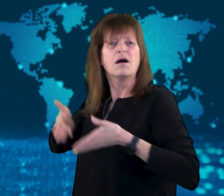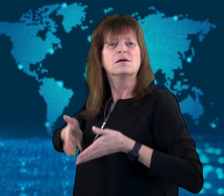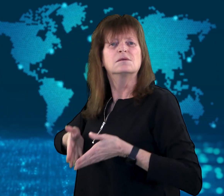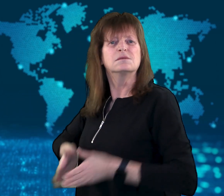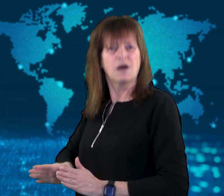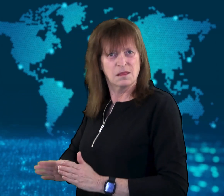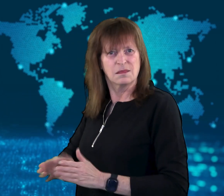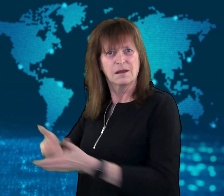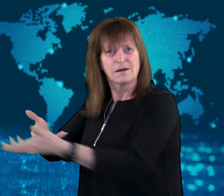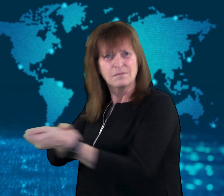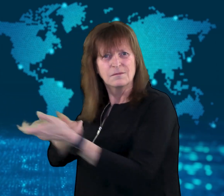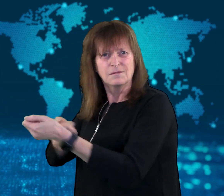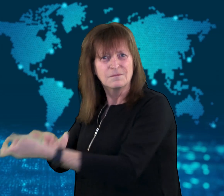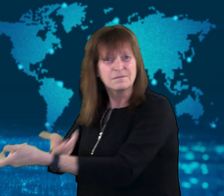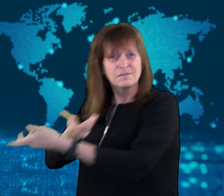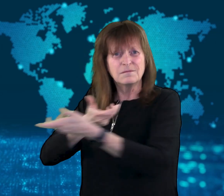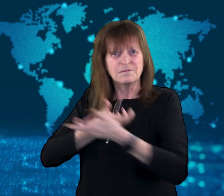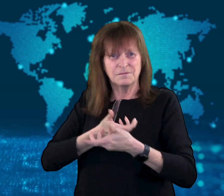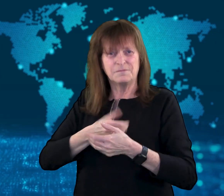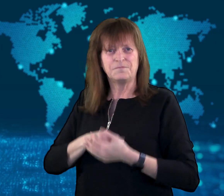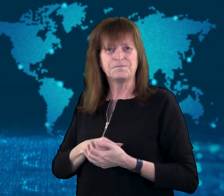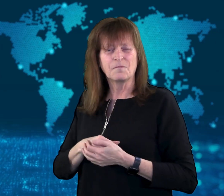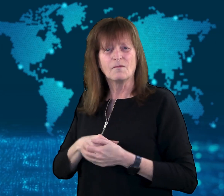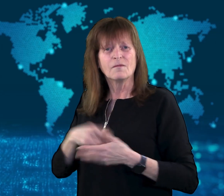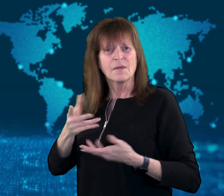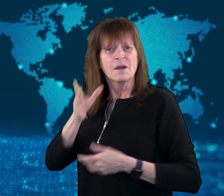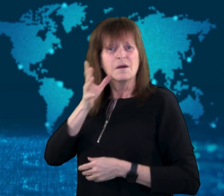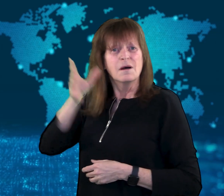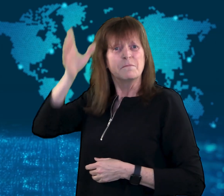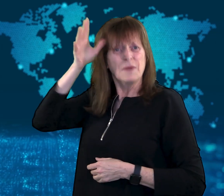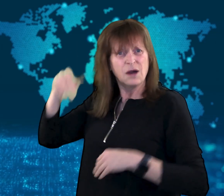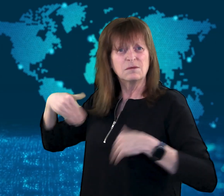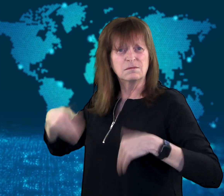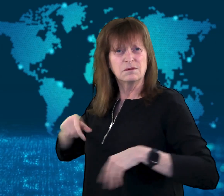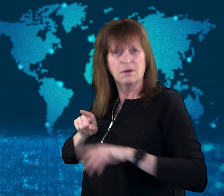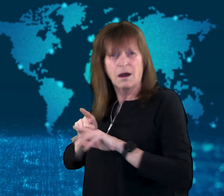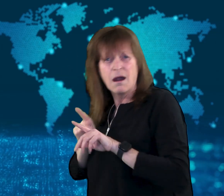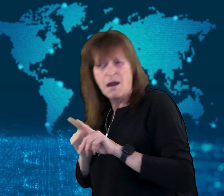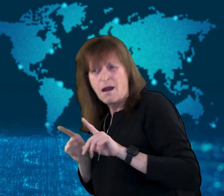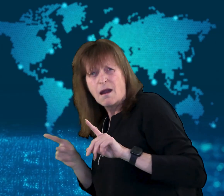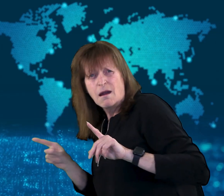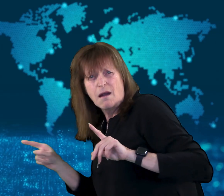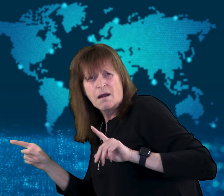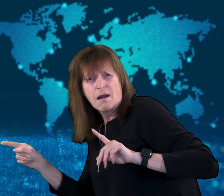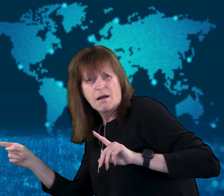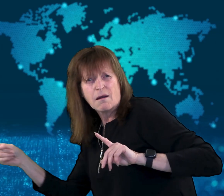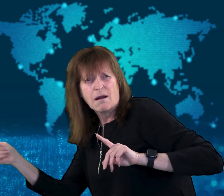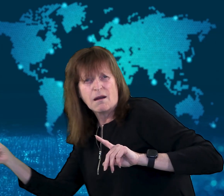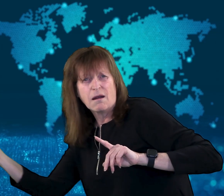Parents have gone behind enemy lines to fetch their soldier sons' bodies rather